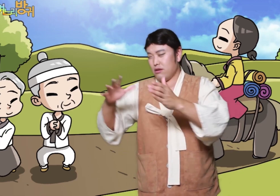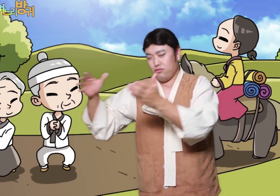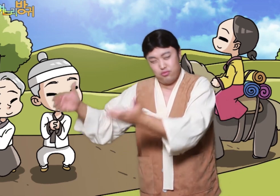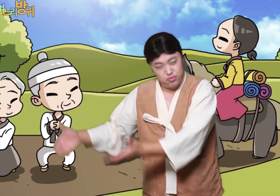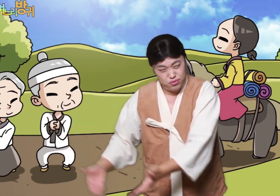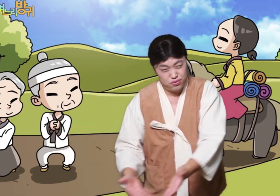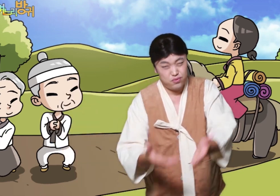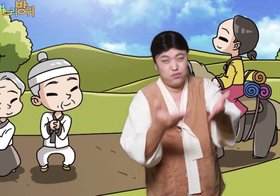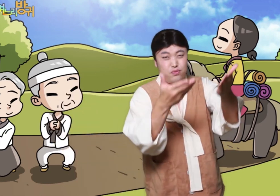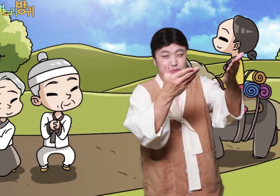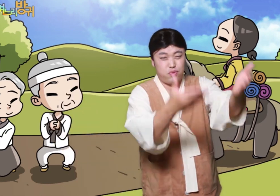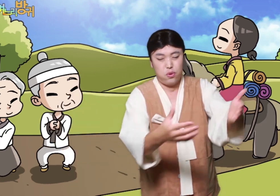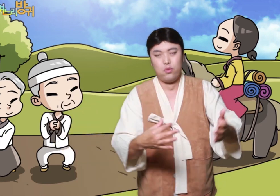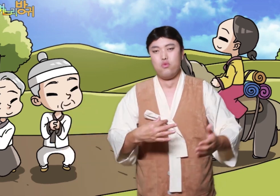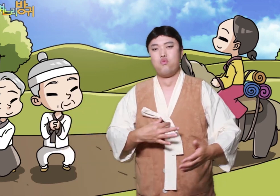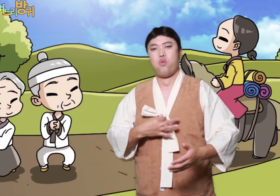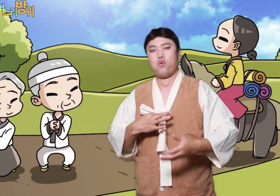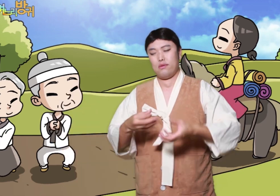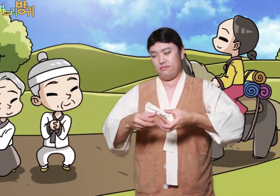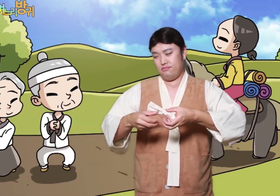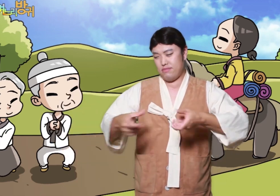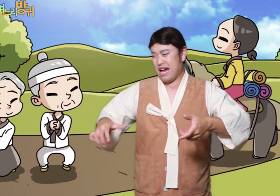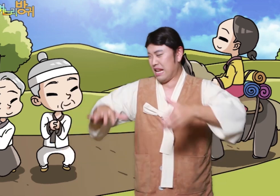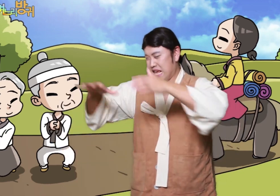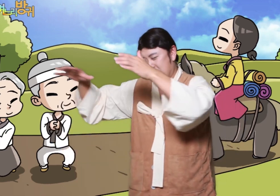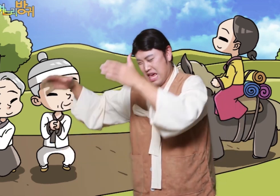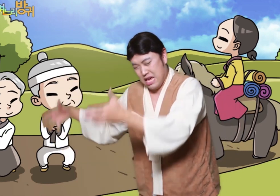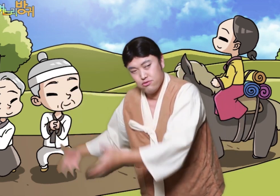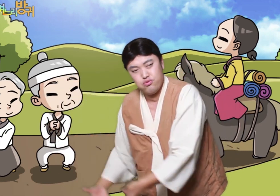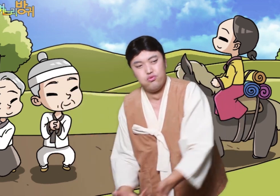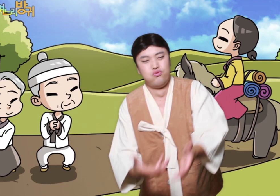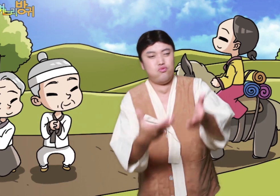The people who ate the cold belly greeted their daughter-in-law.